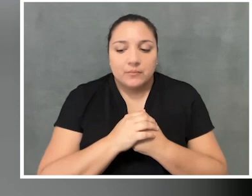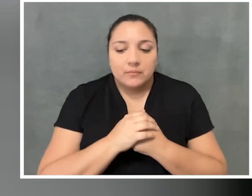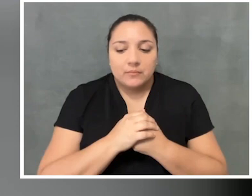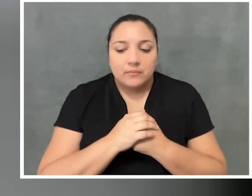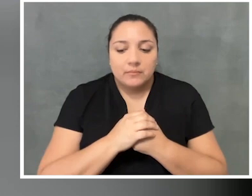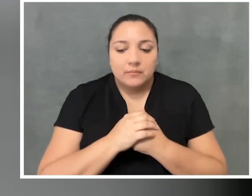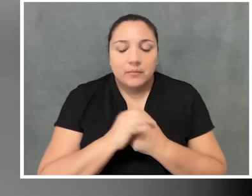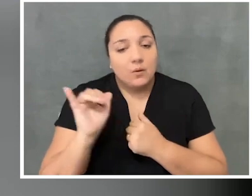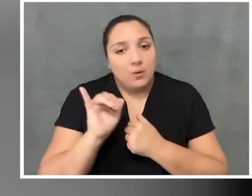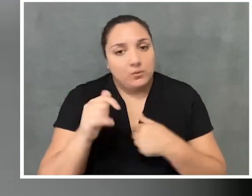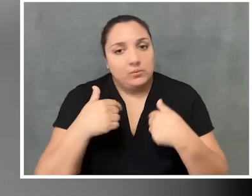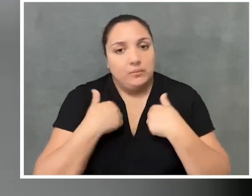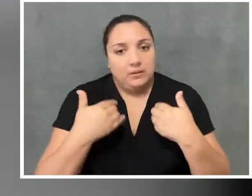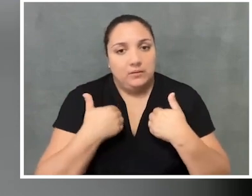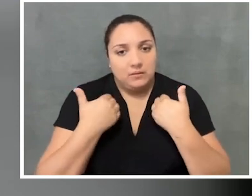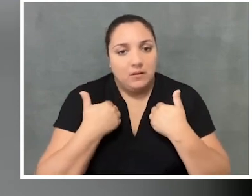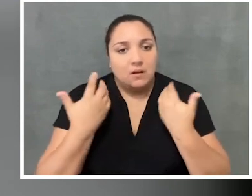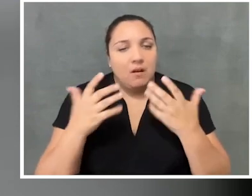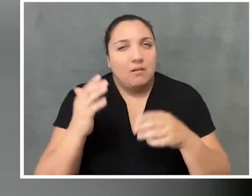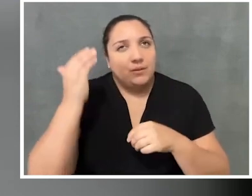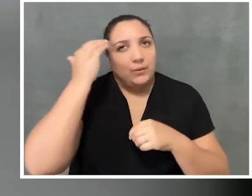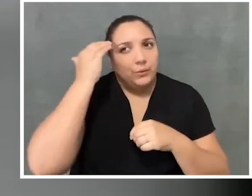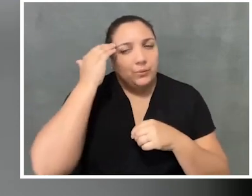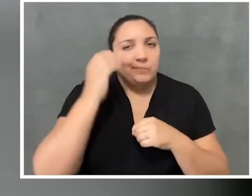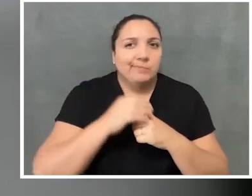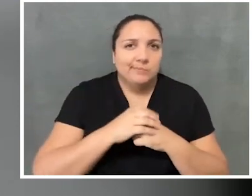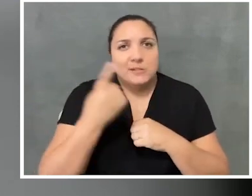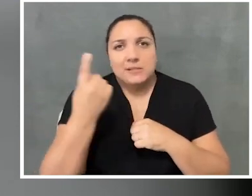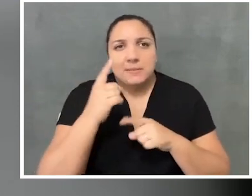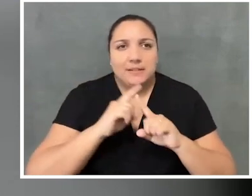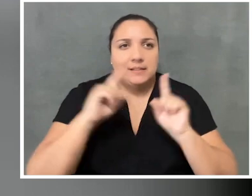from a very young age sort of knew that there was something different about me,